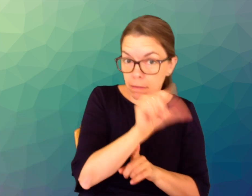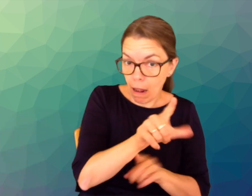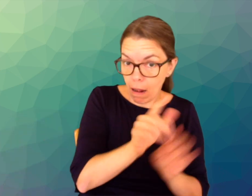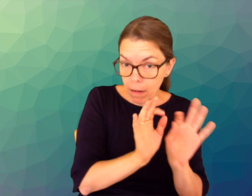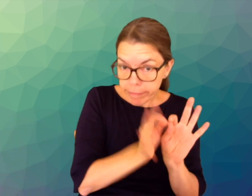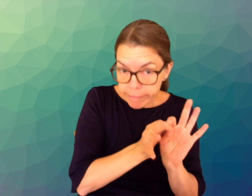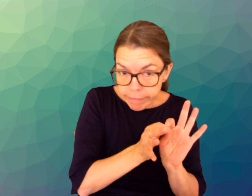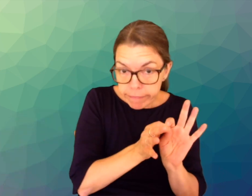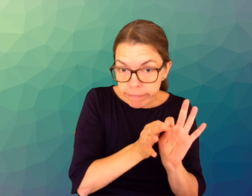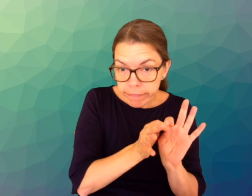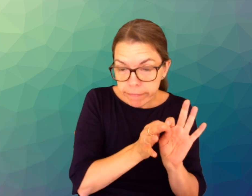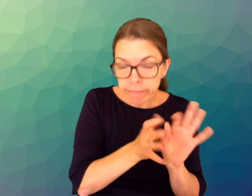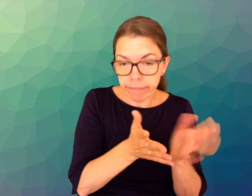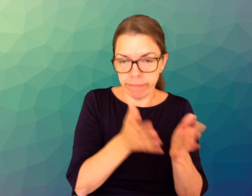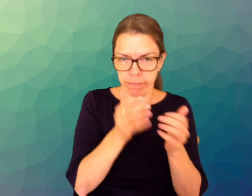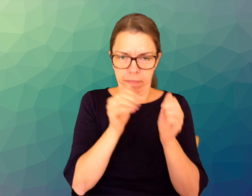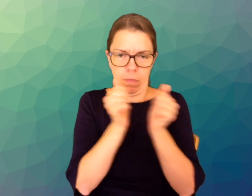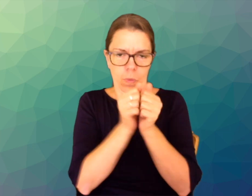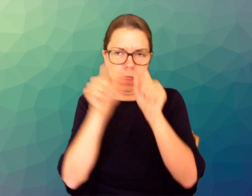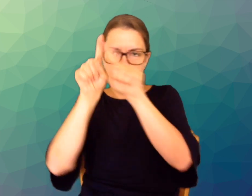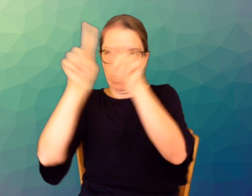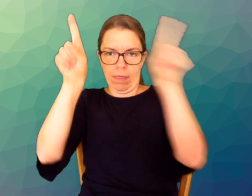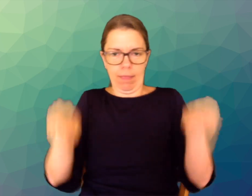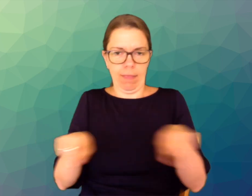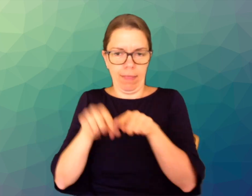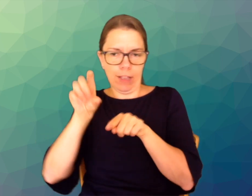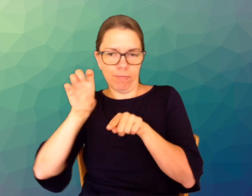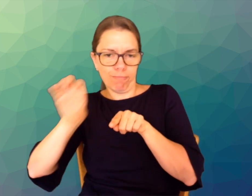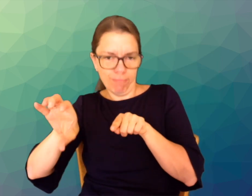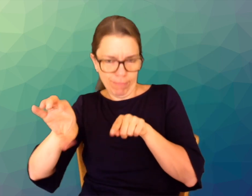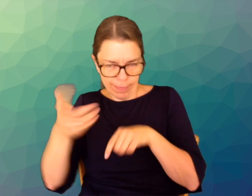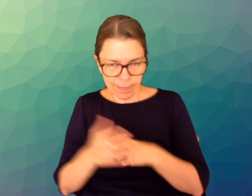For example, is the interpreter visible on everyone’s screen?